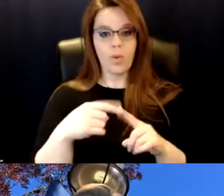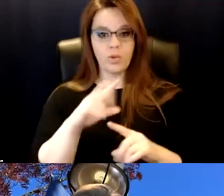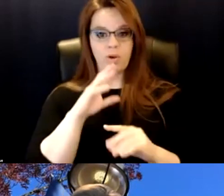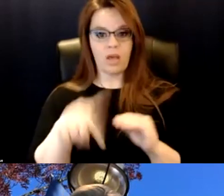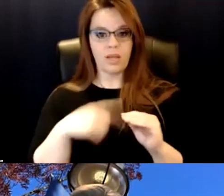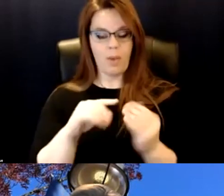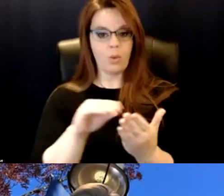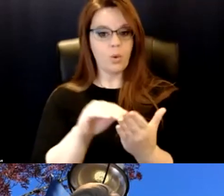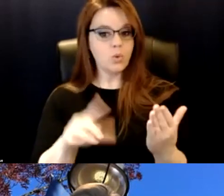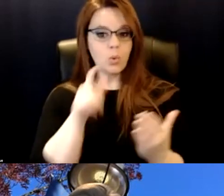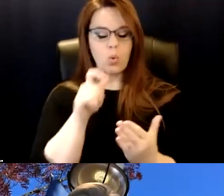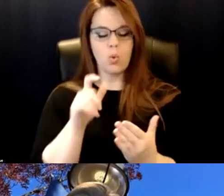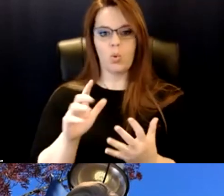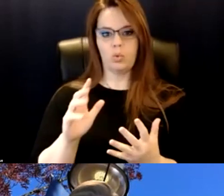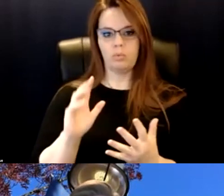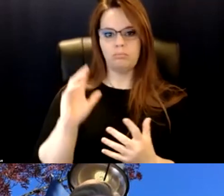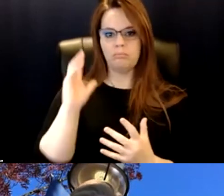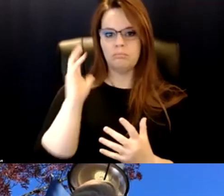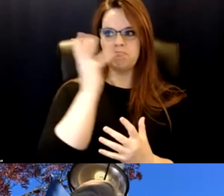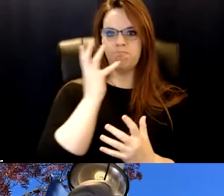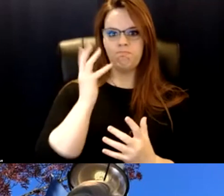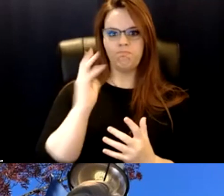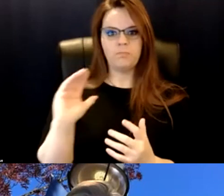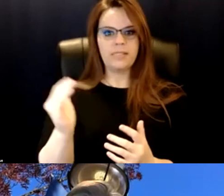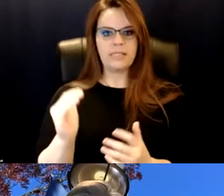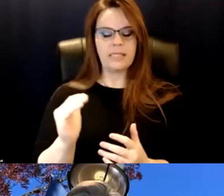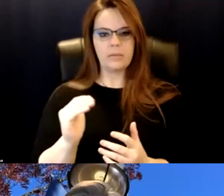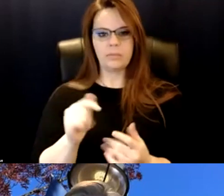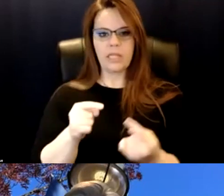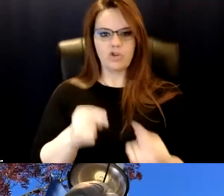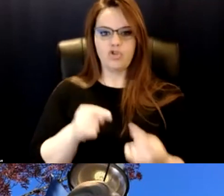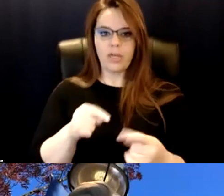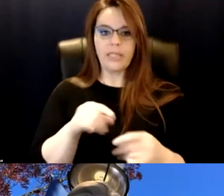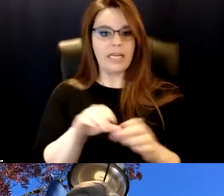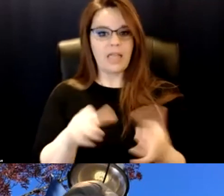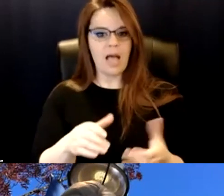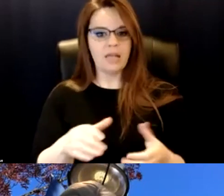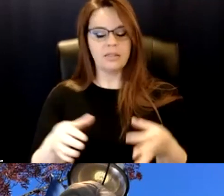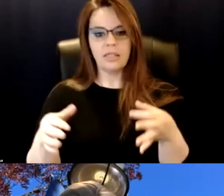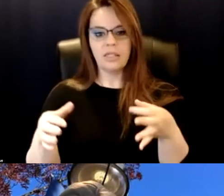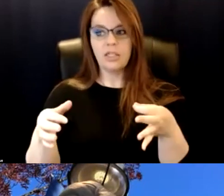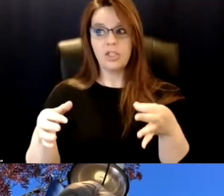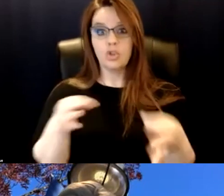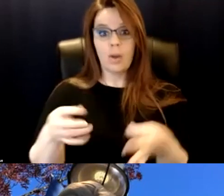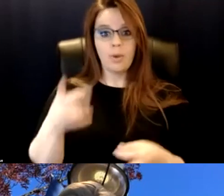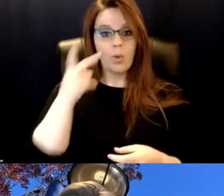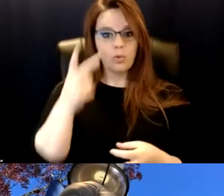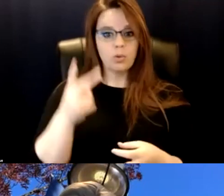is looking like they are having a hard time in your class describing what you saw, for sure. OK.